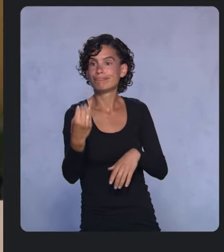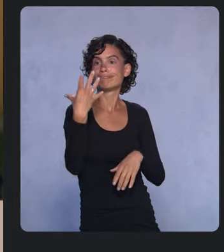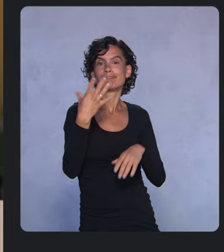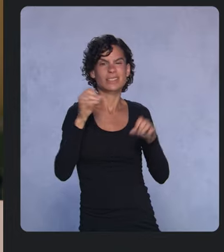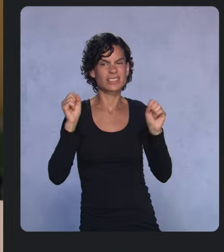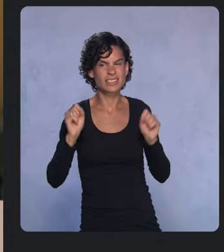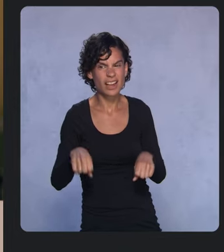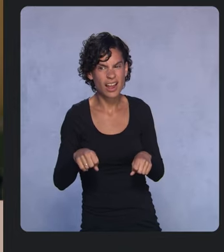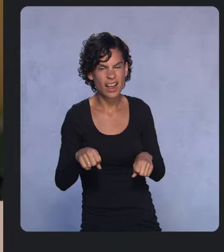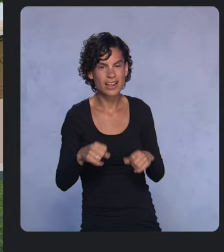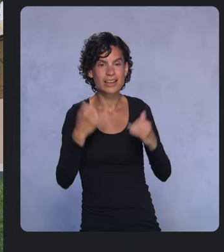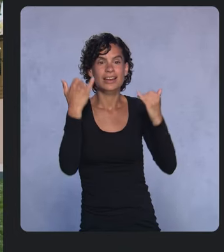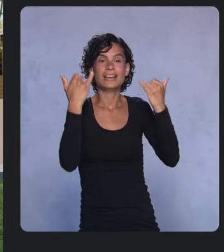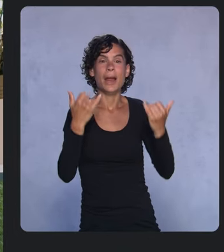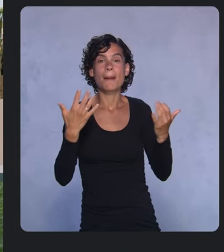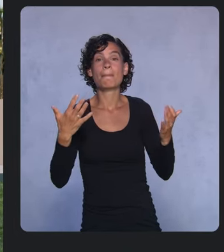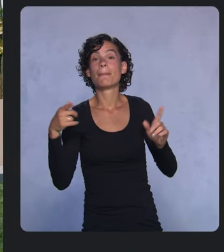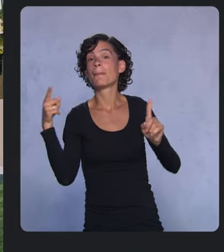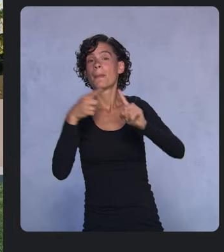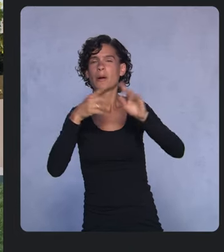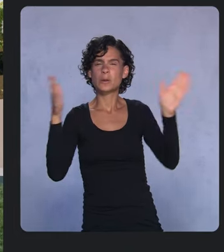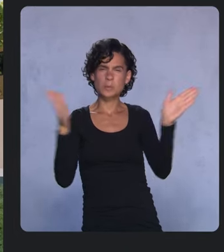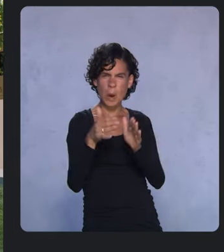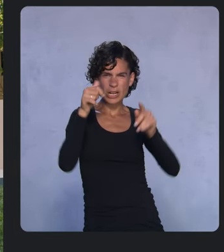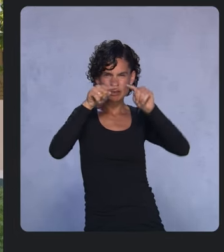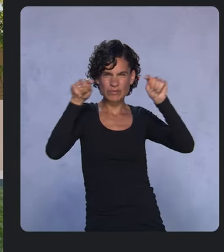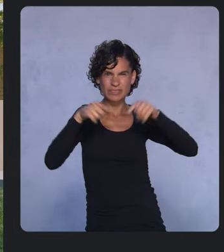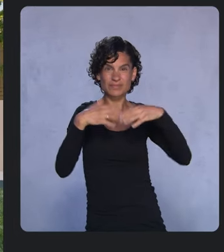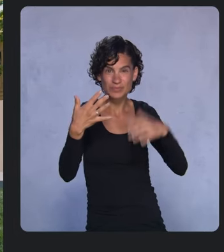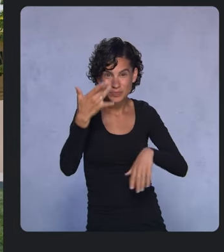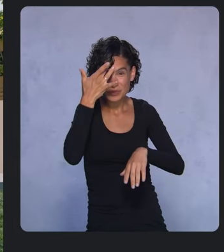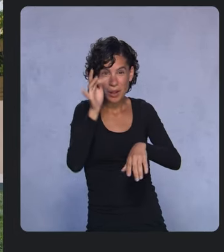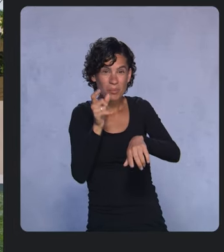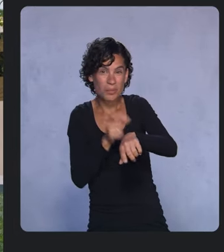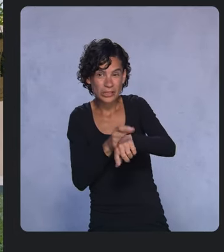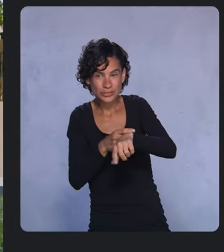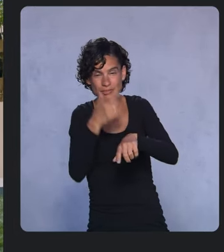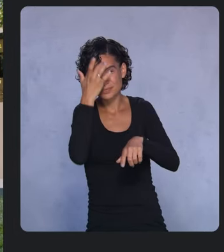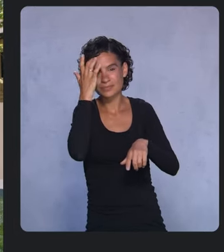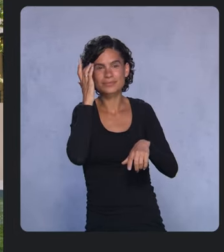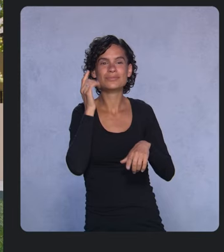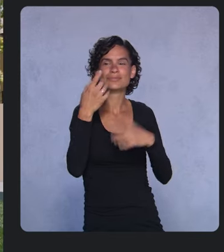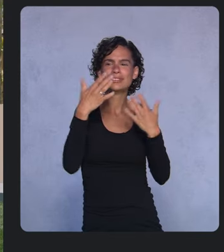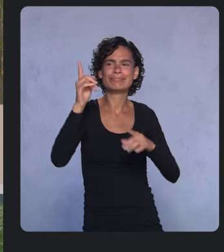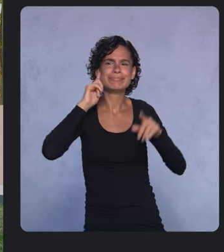Now to our smallest screens: smart watches. You heard the big updates we had for wearables earlier,